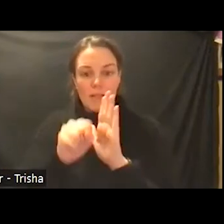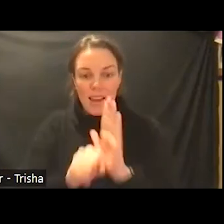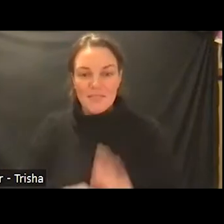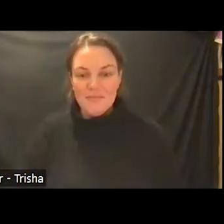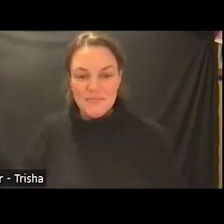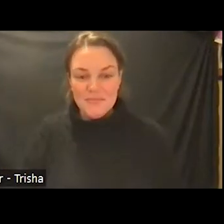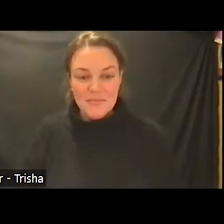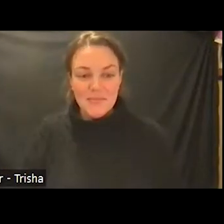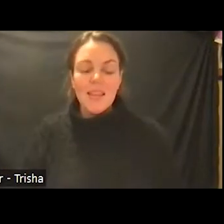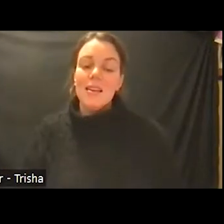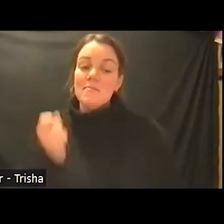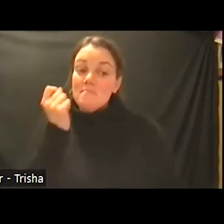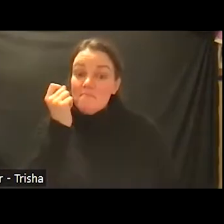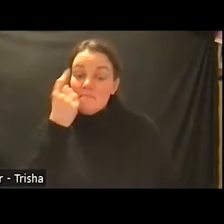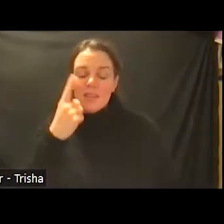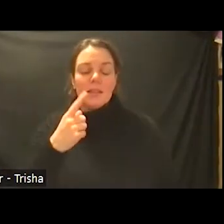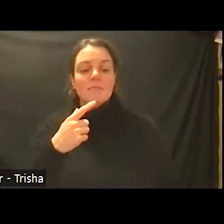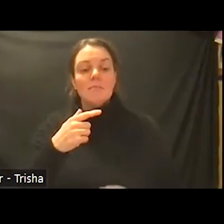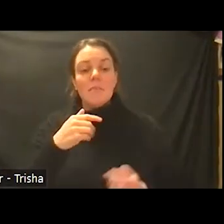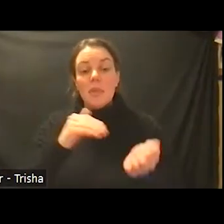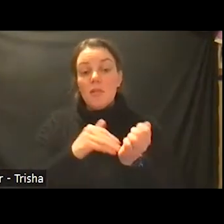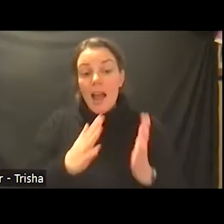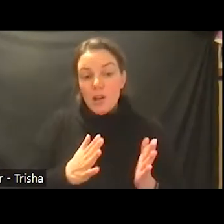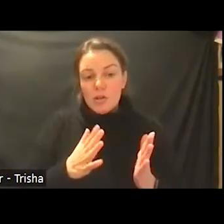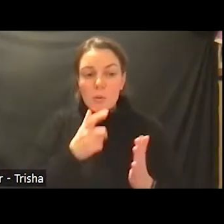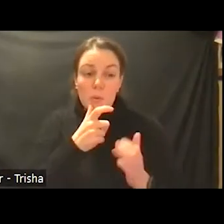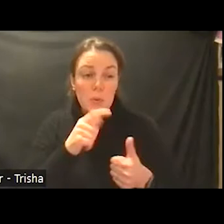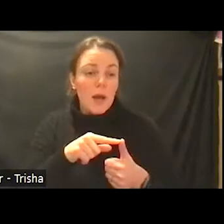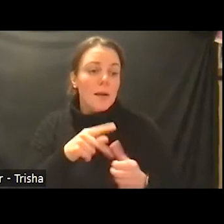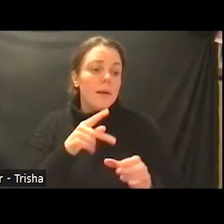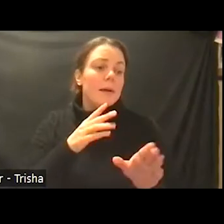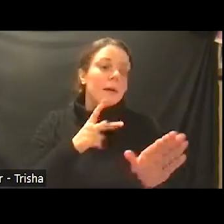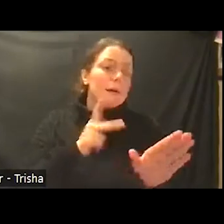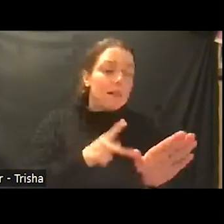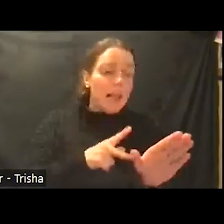while the providers which include psychiatrists residents and psychiatric nurse practitioners